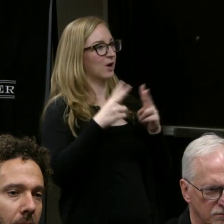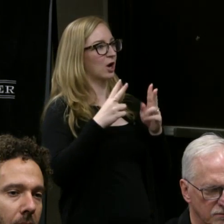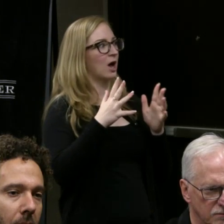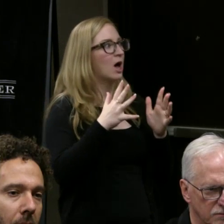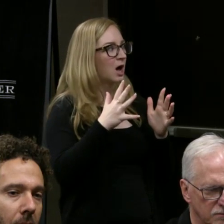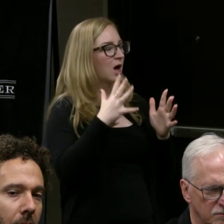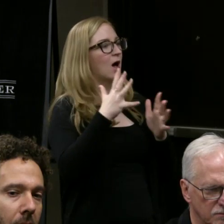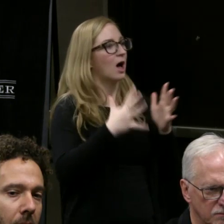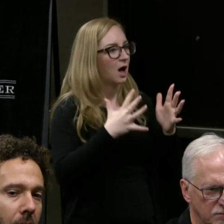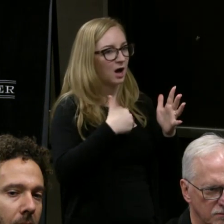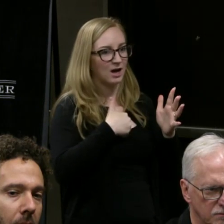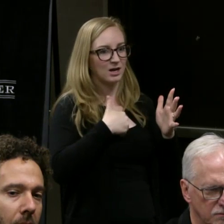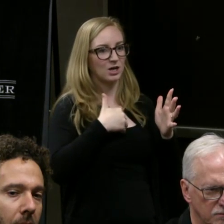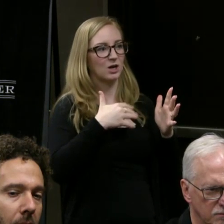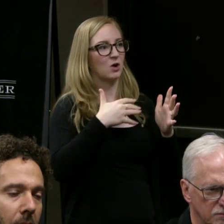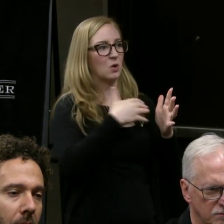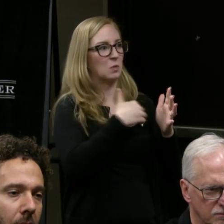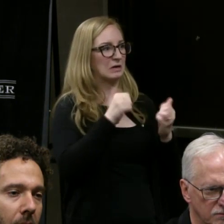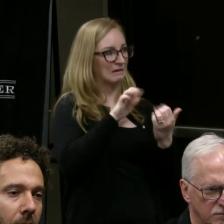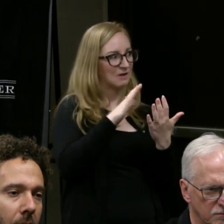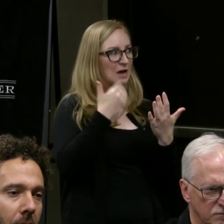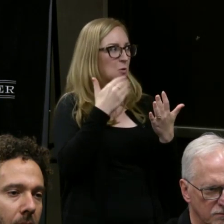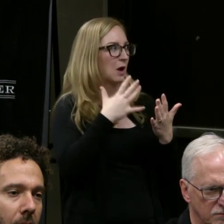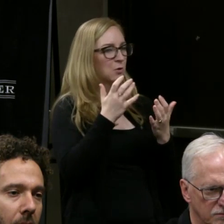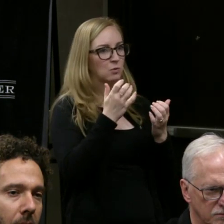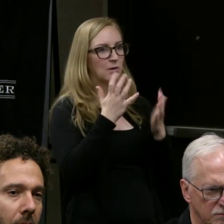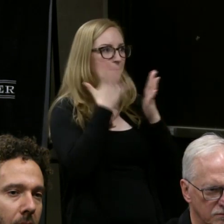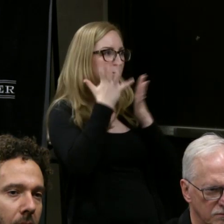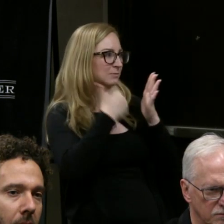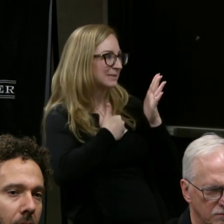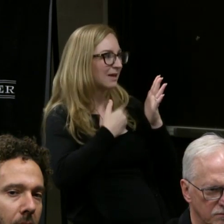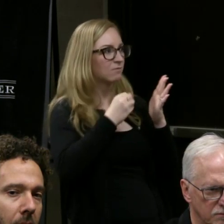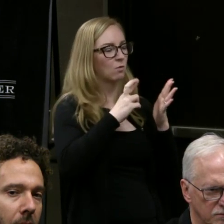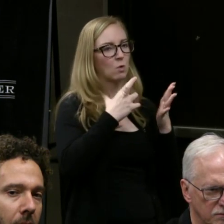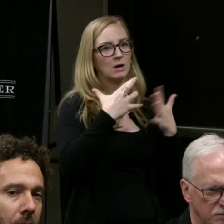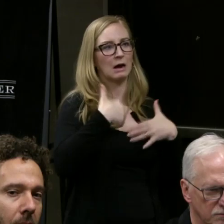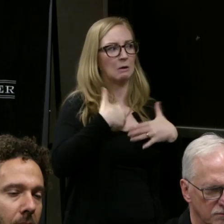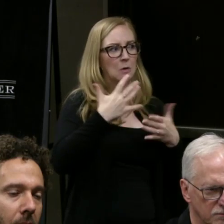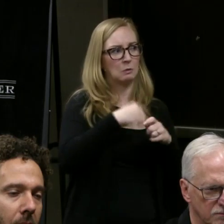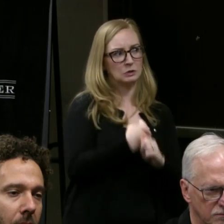when we're confronted with, "oh my gosh, I don't want to embarrass myself. I don't want to insult anyone,"